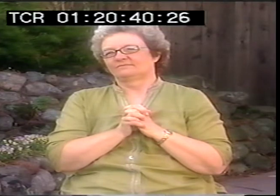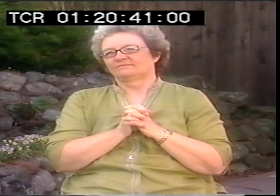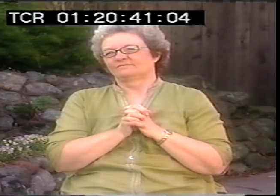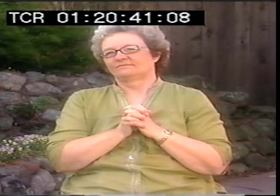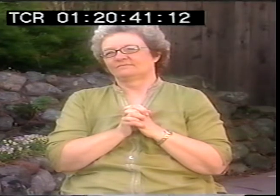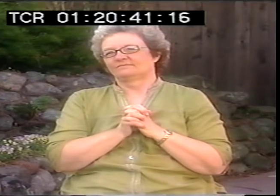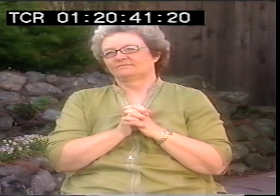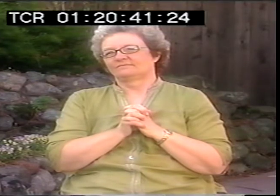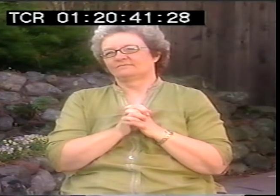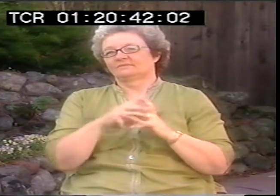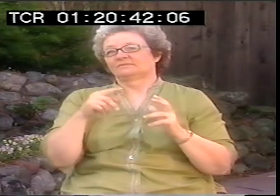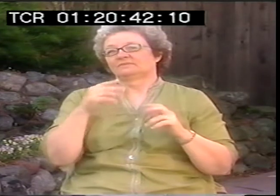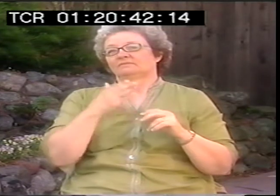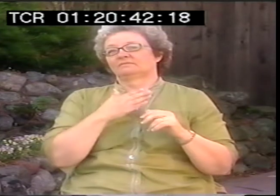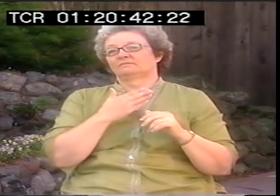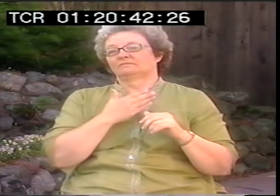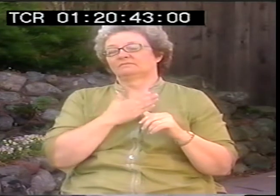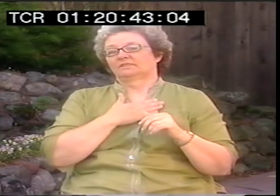was really fascinating to be exposed to.